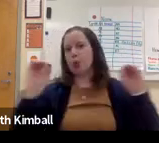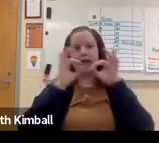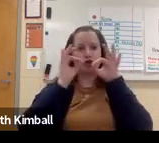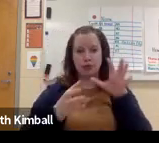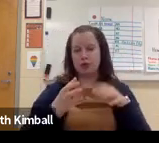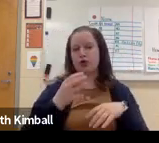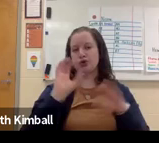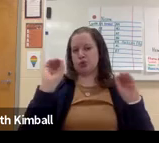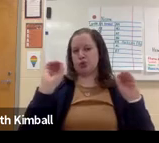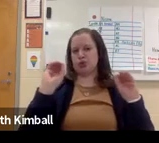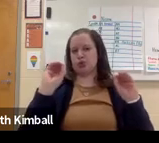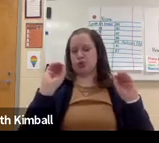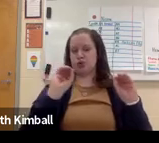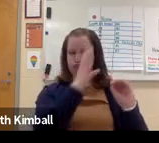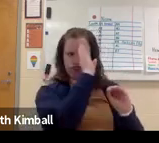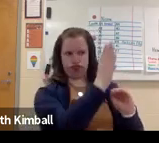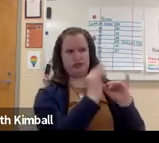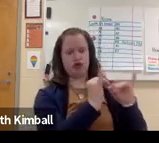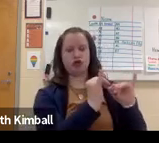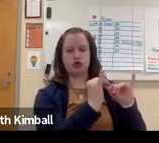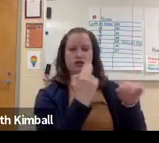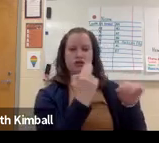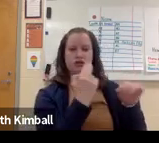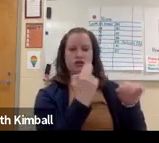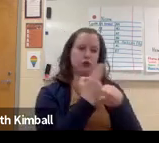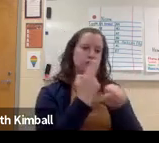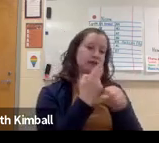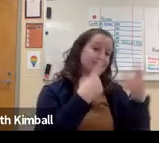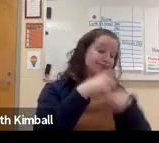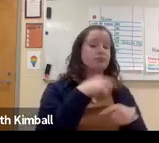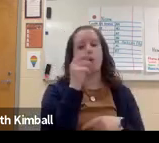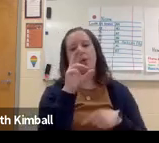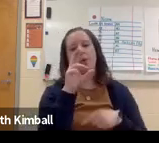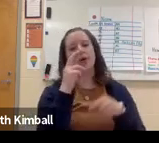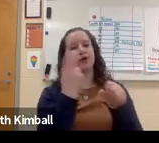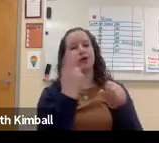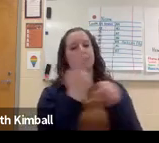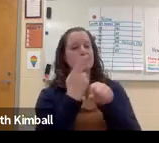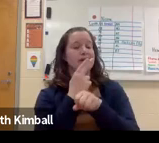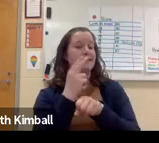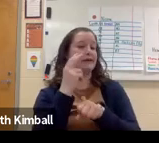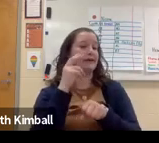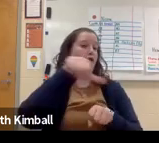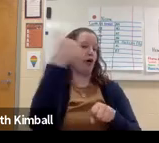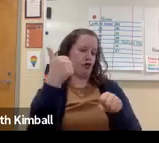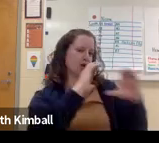They would be providing direct instruction using sign language